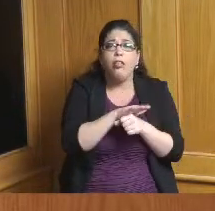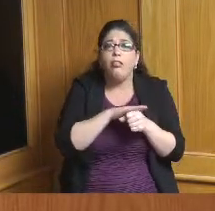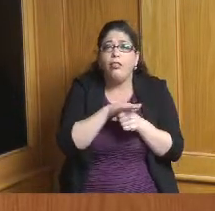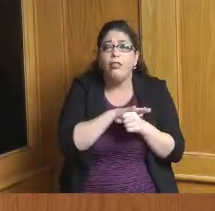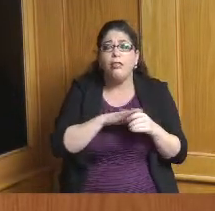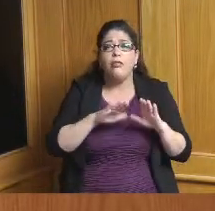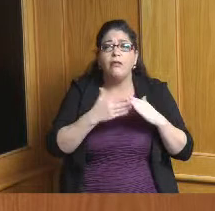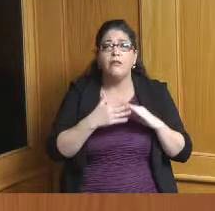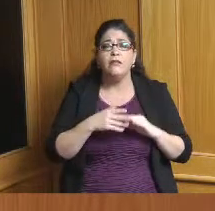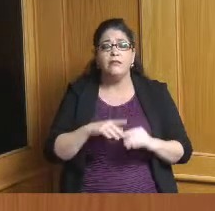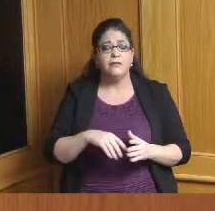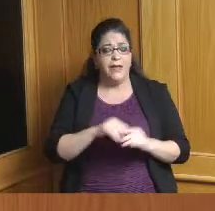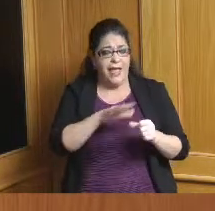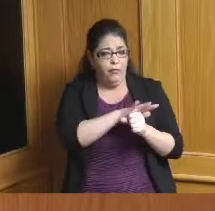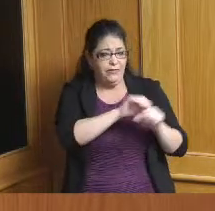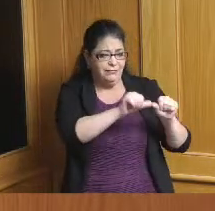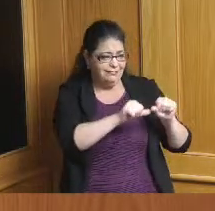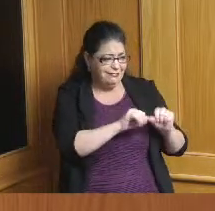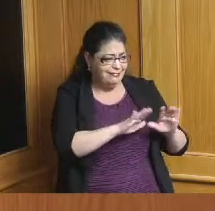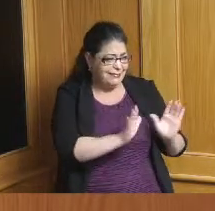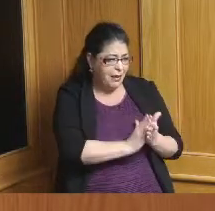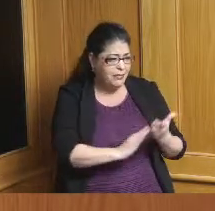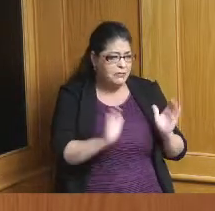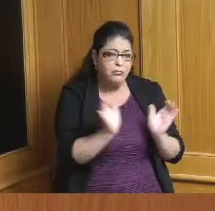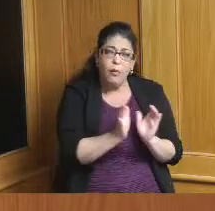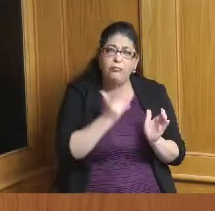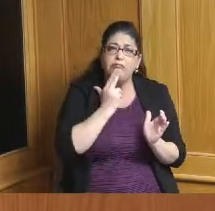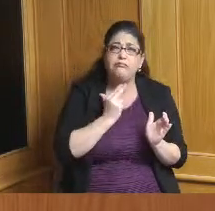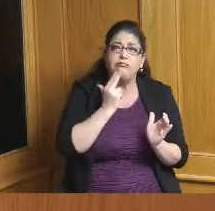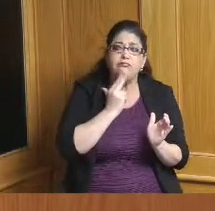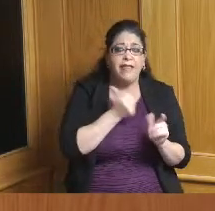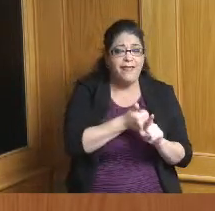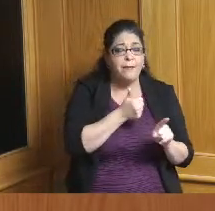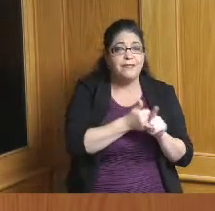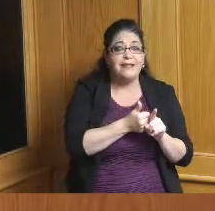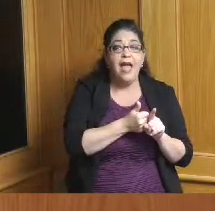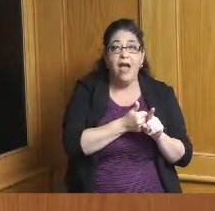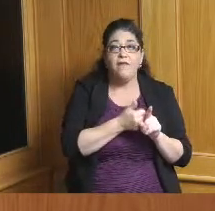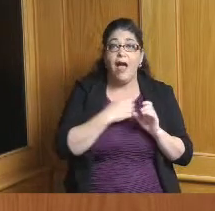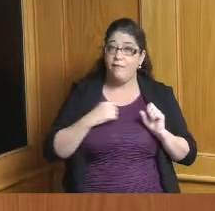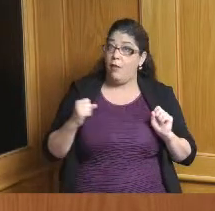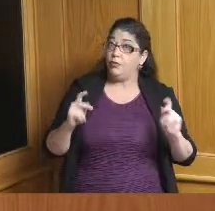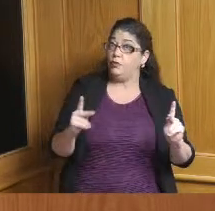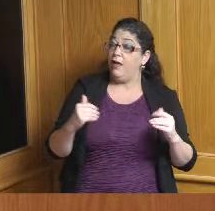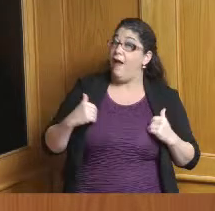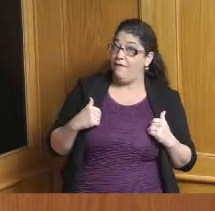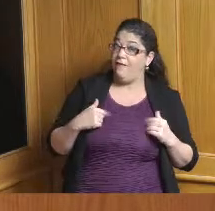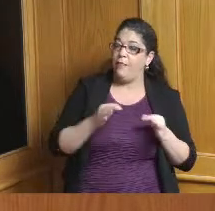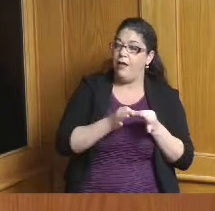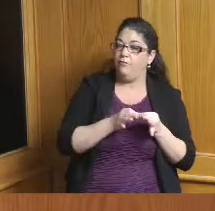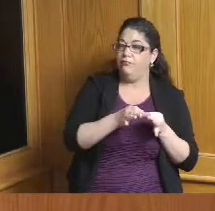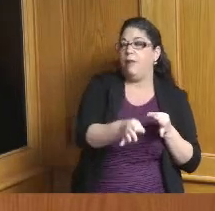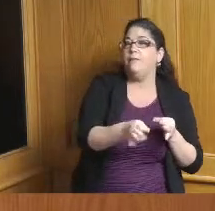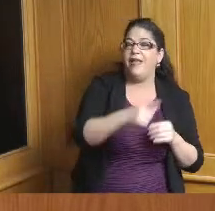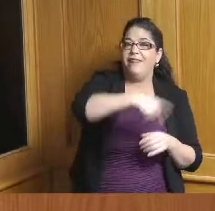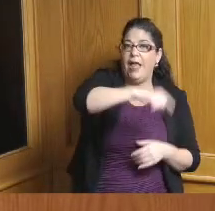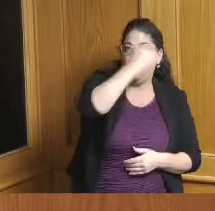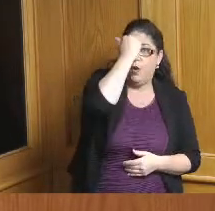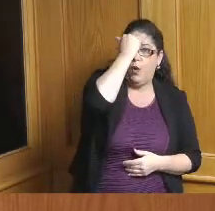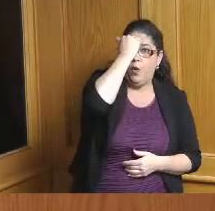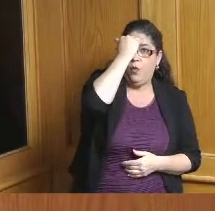I think have latent opportunities where they they know what they need you know they know what would